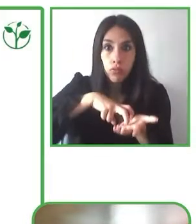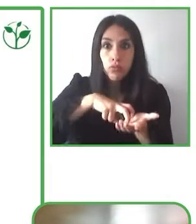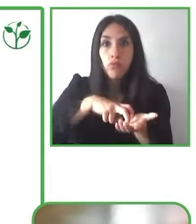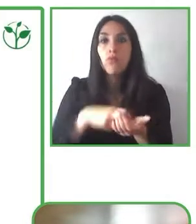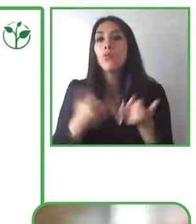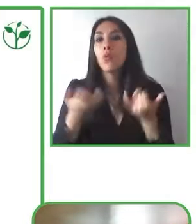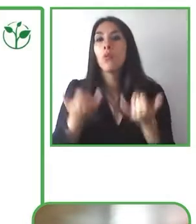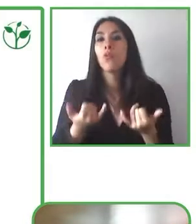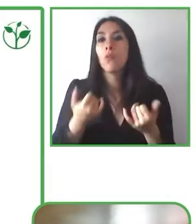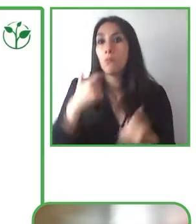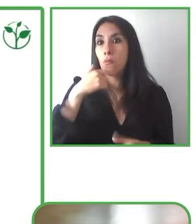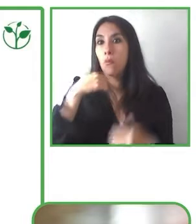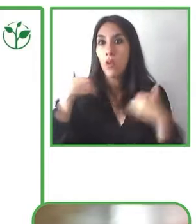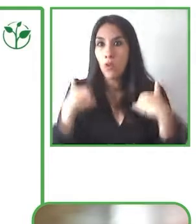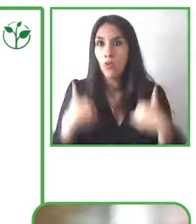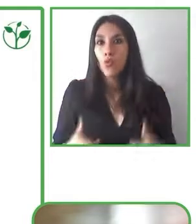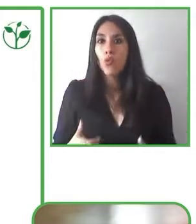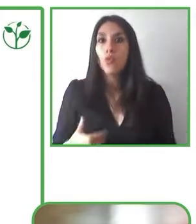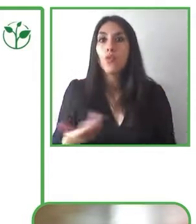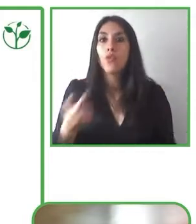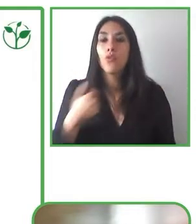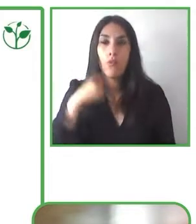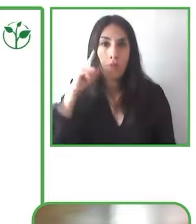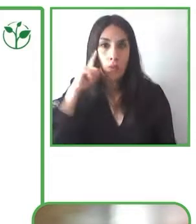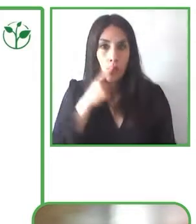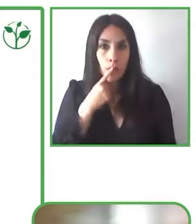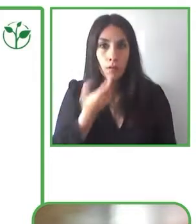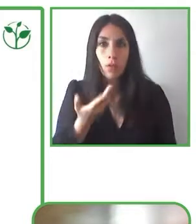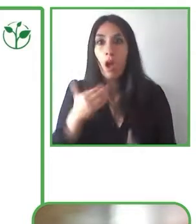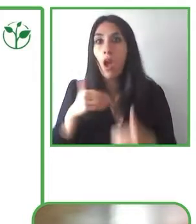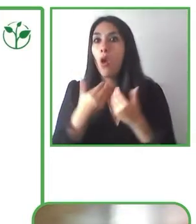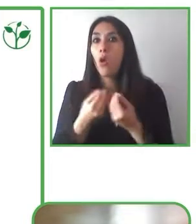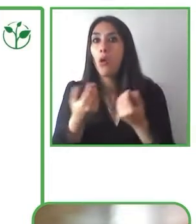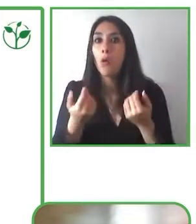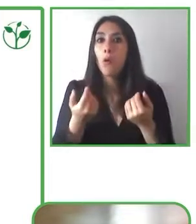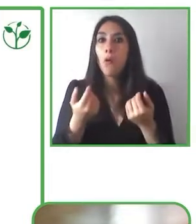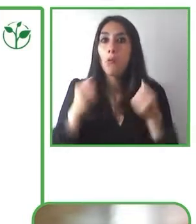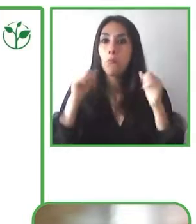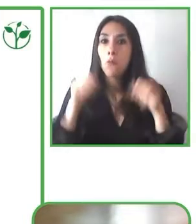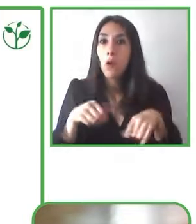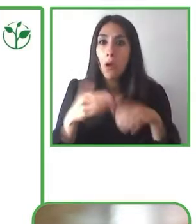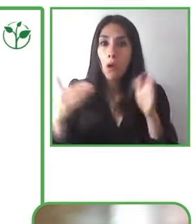I am deaf and often I would try have to people I needed